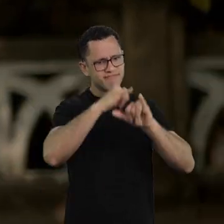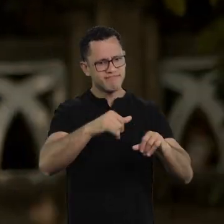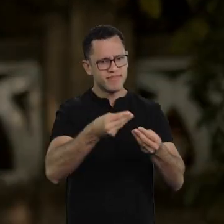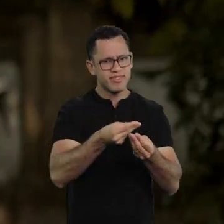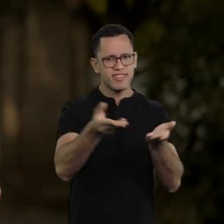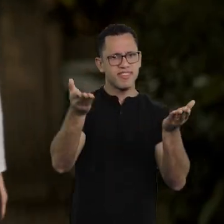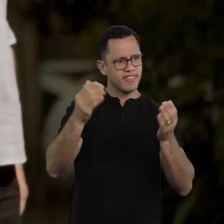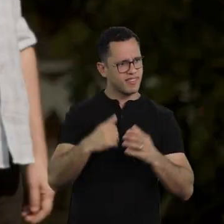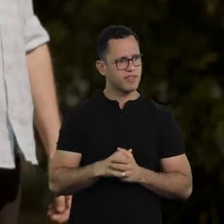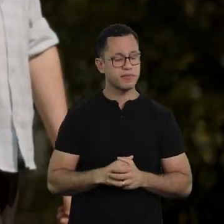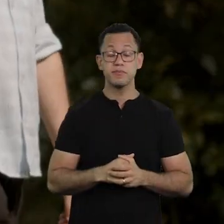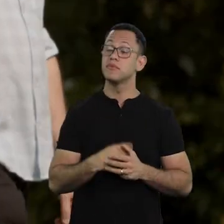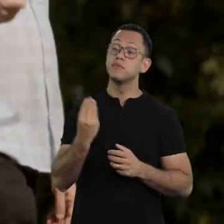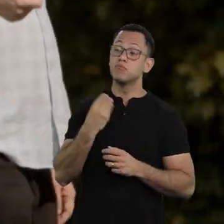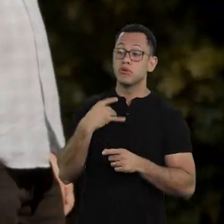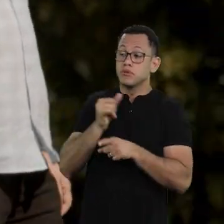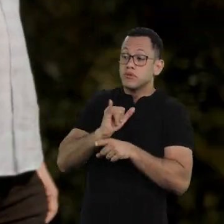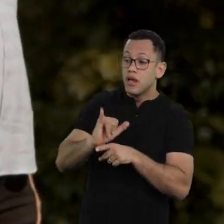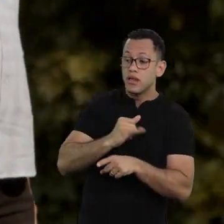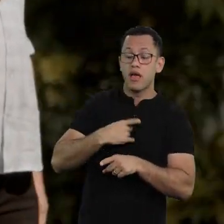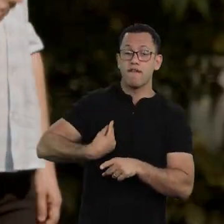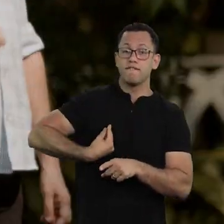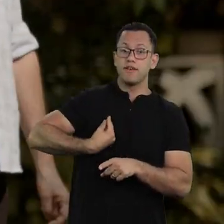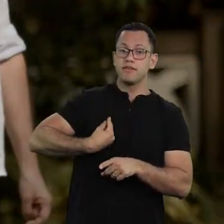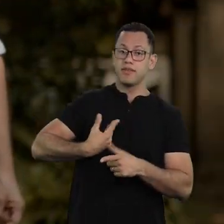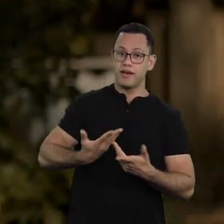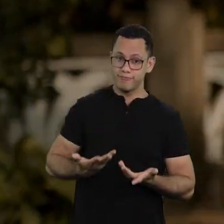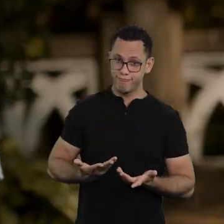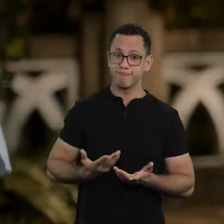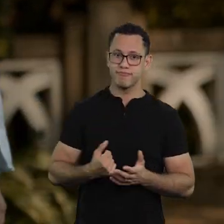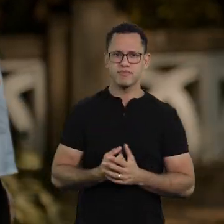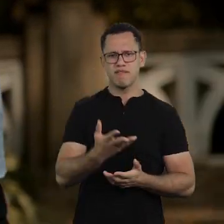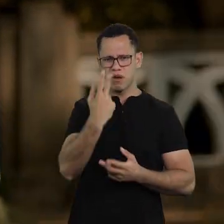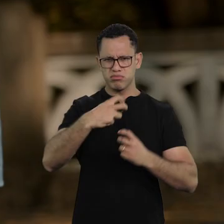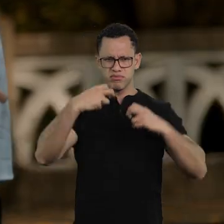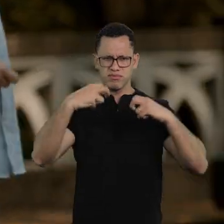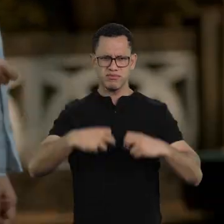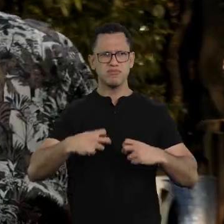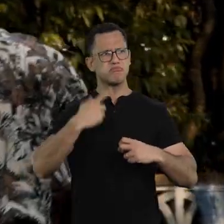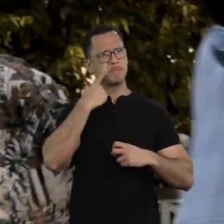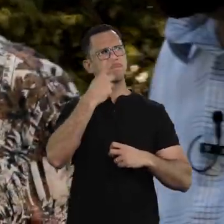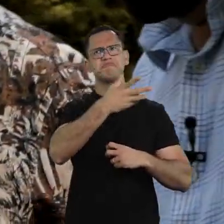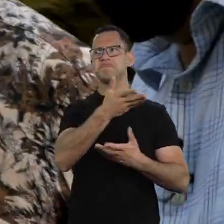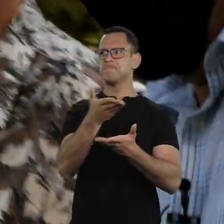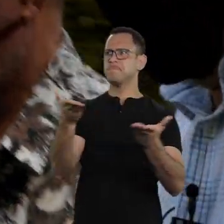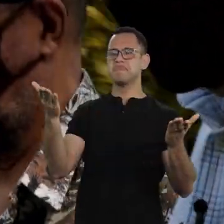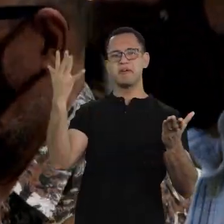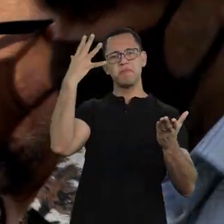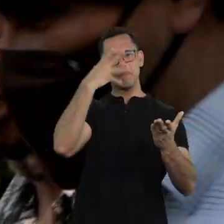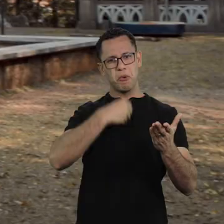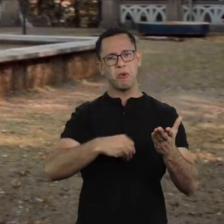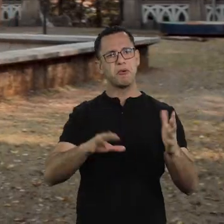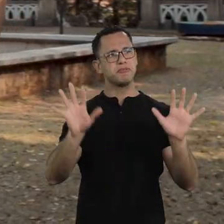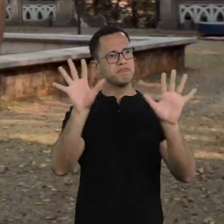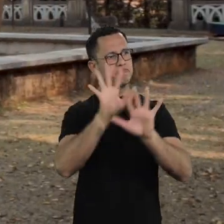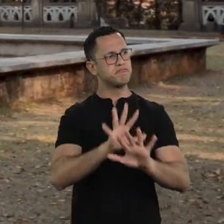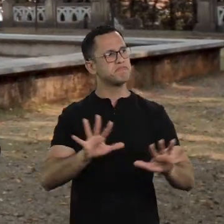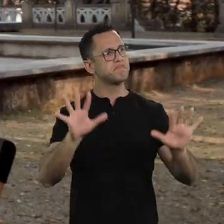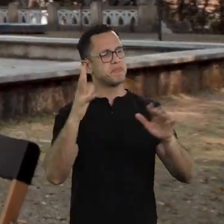But I think all this is a survival strategy. Let's sit here, the scenery is very beautiful, right?